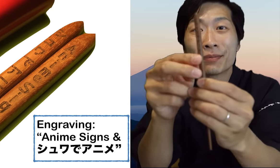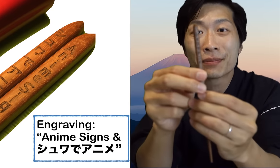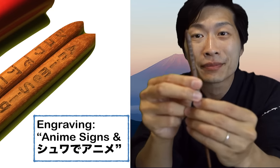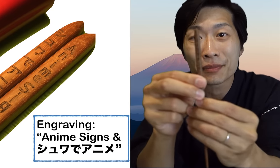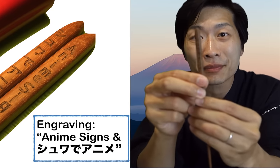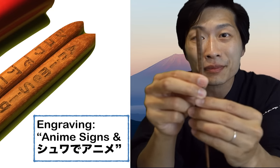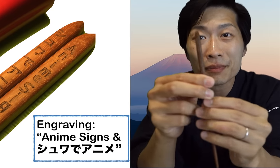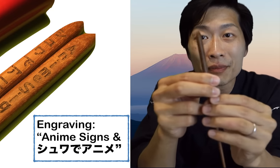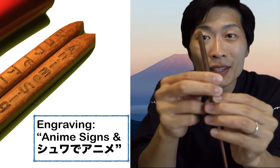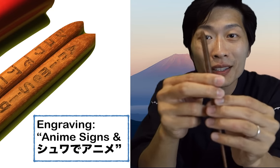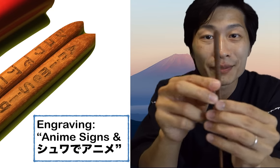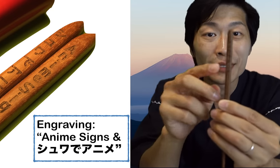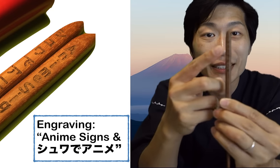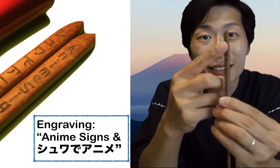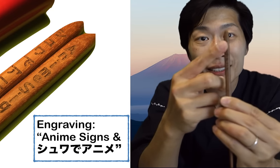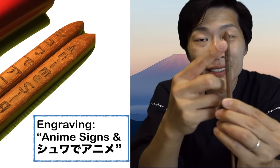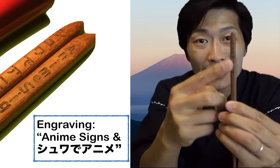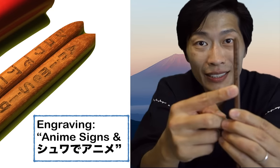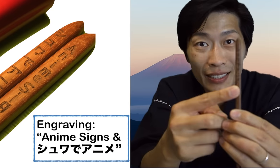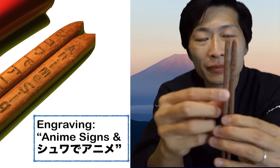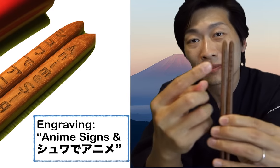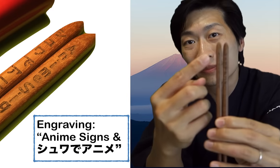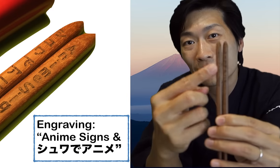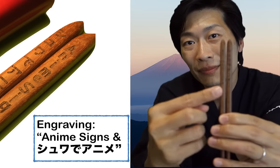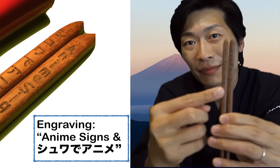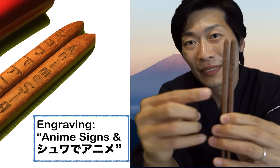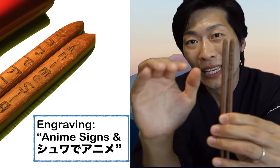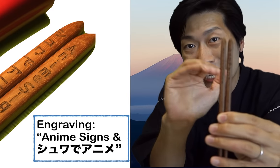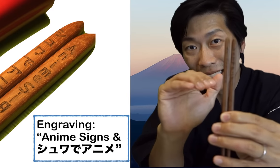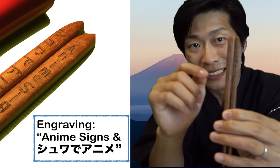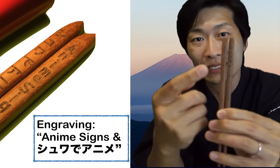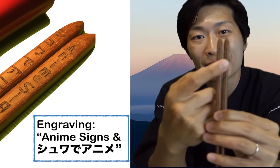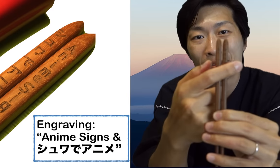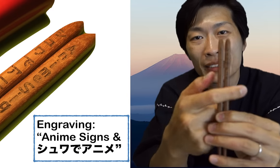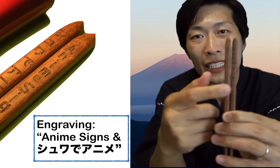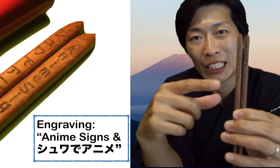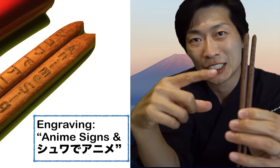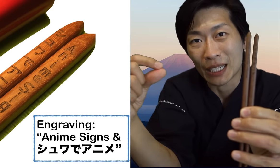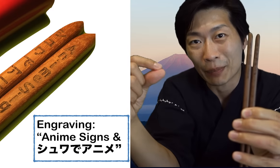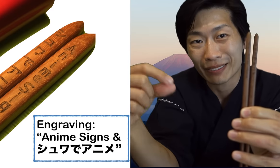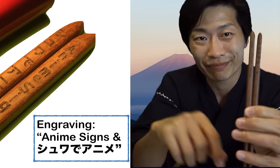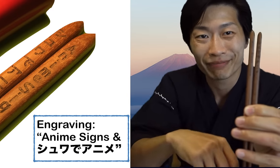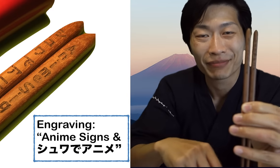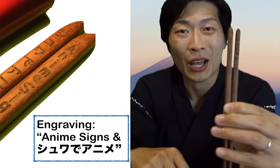engrave it on the chopsticks so we have English and the Japanese and the sweet